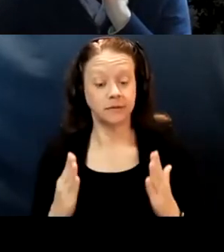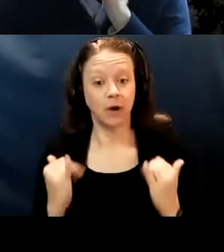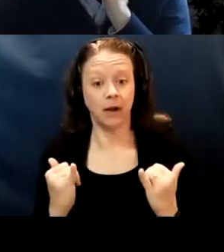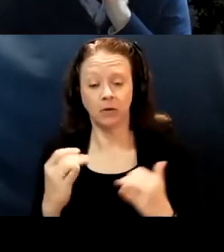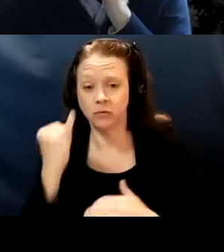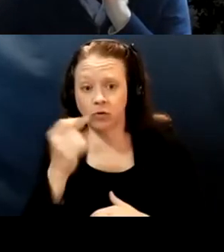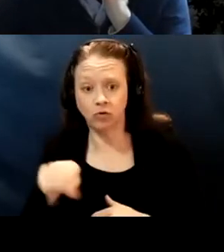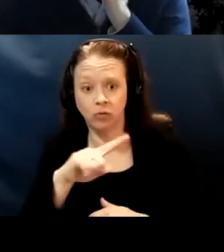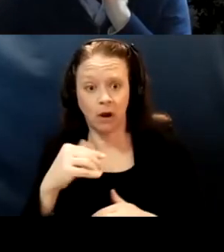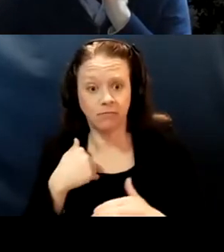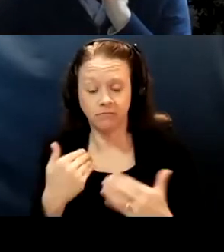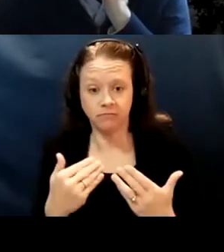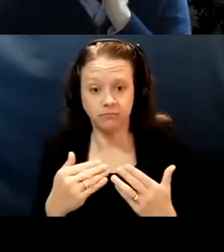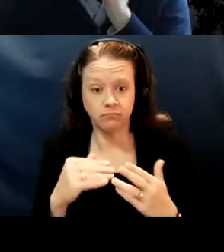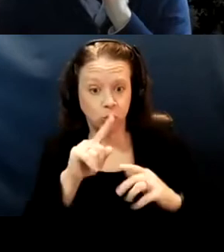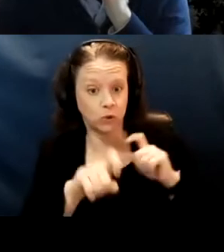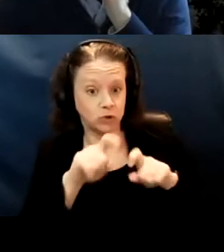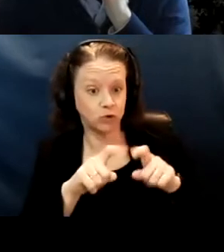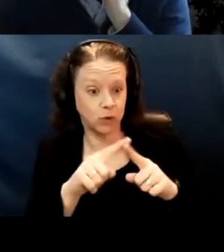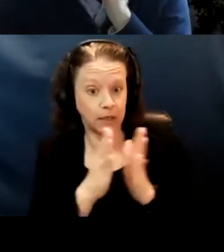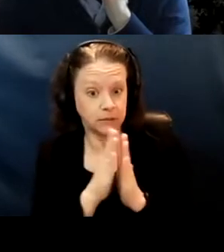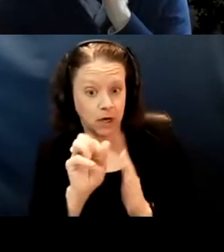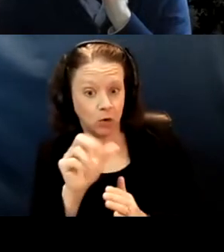that they want to ask you. Let's have a little interaction here.